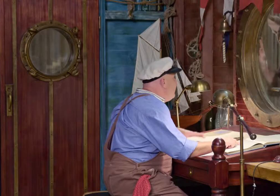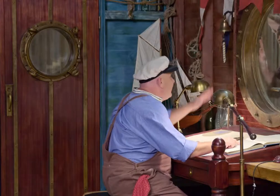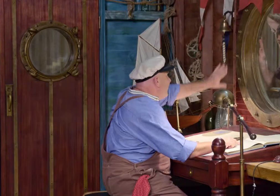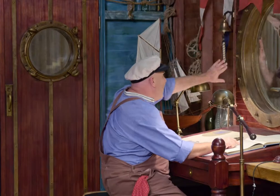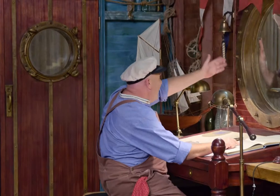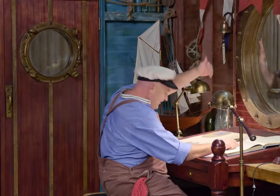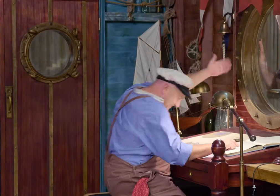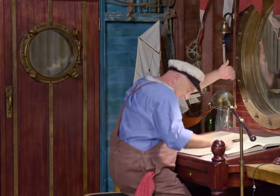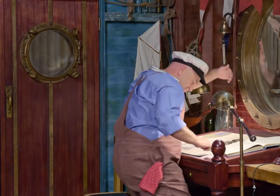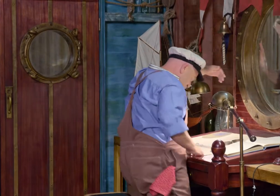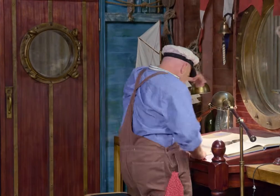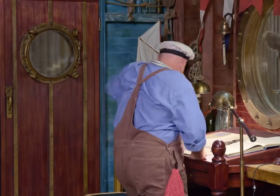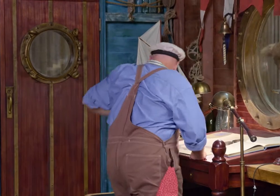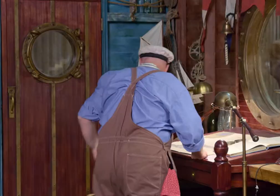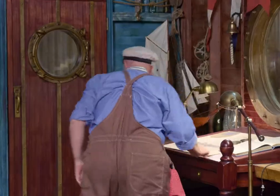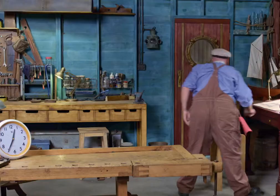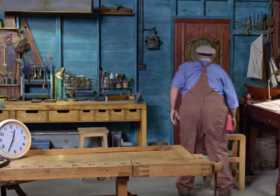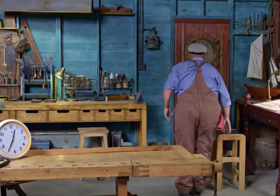Ha, ha, ha! Ahoy there, Possum.